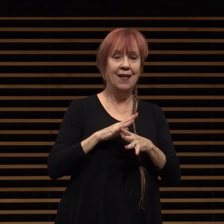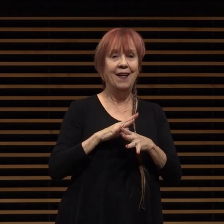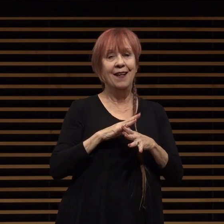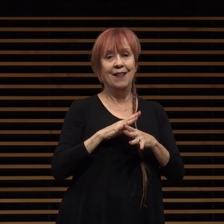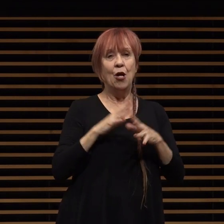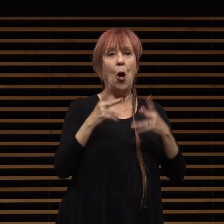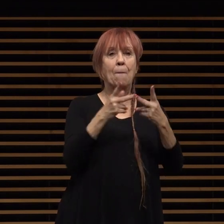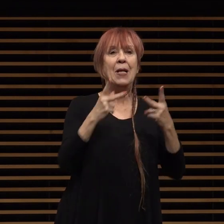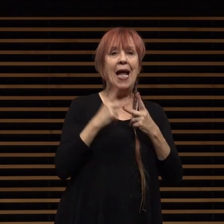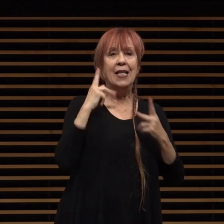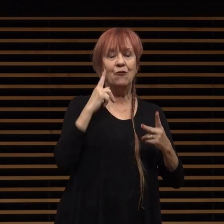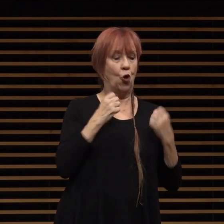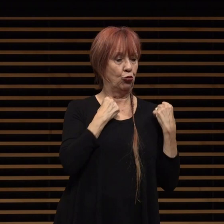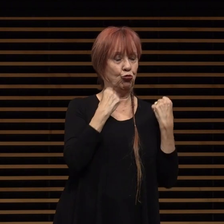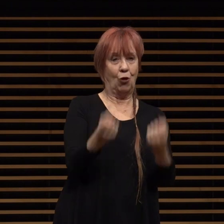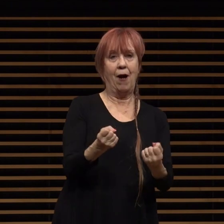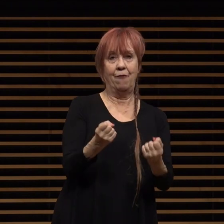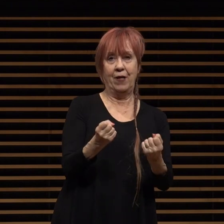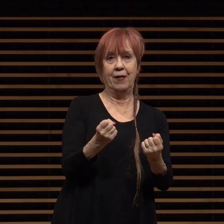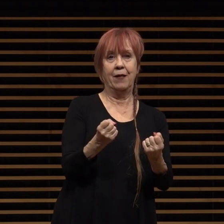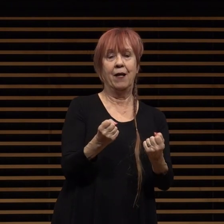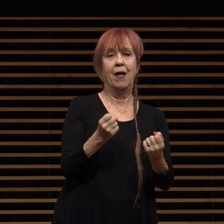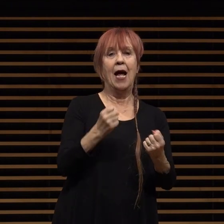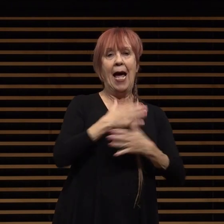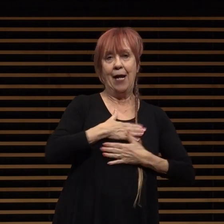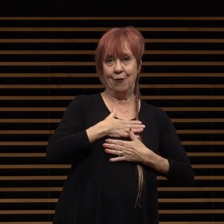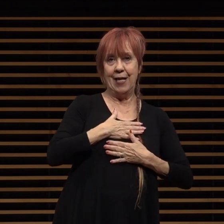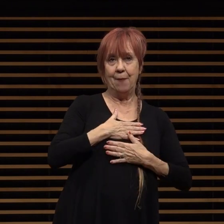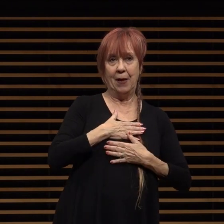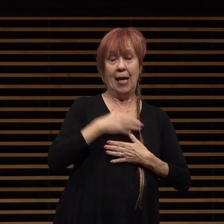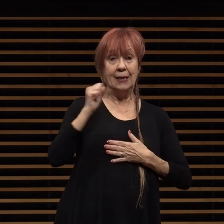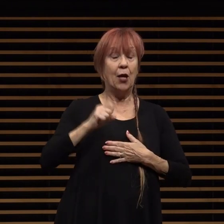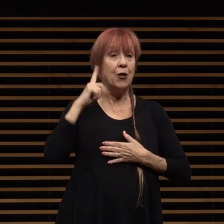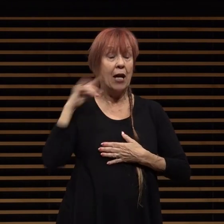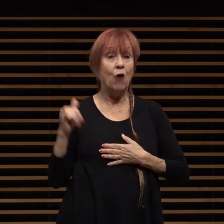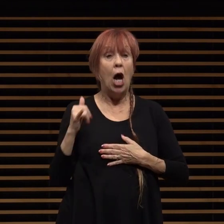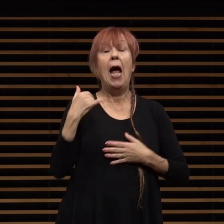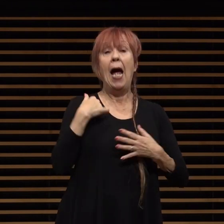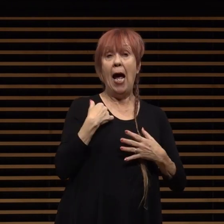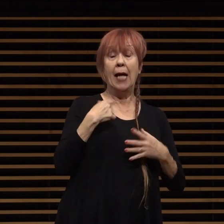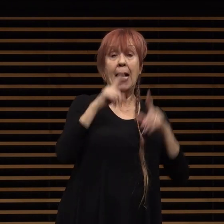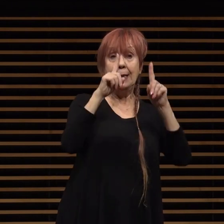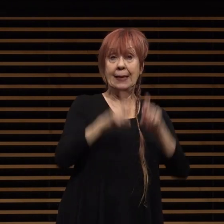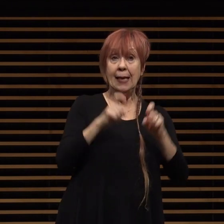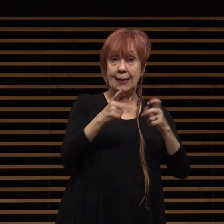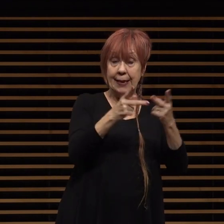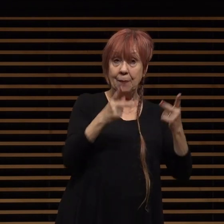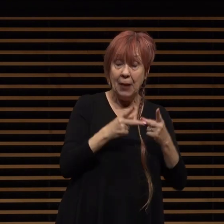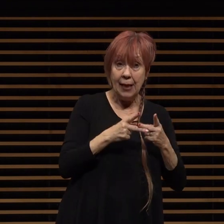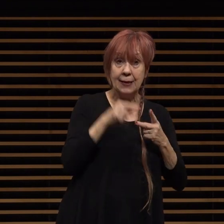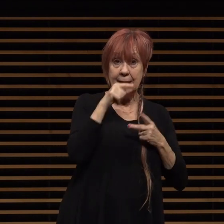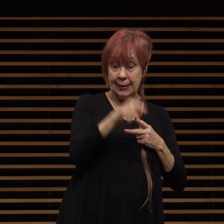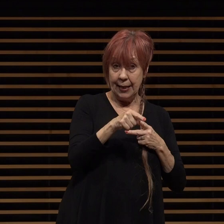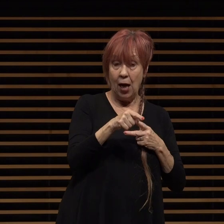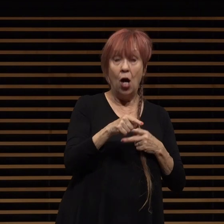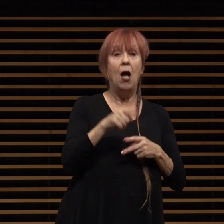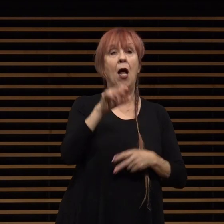in southern california and served as a cova testing site during the height of